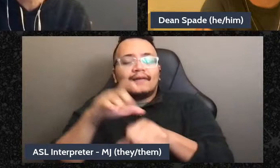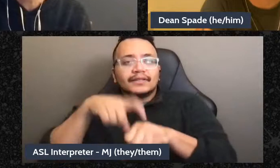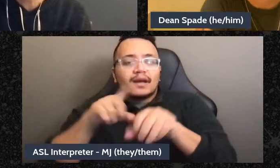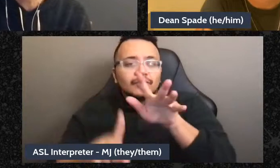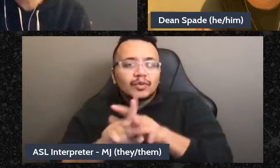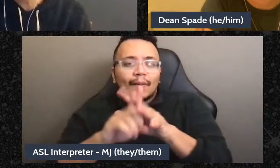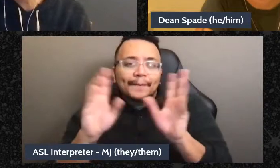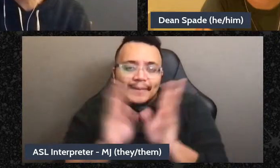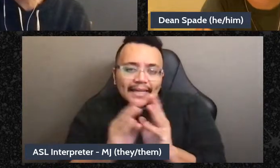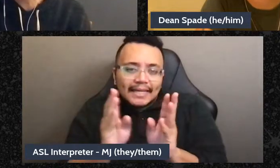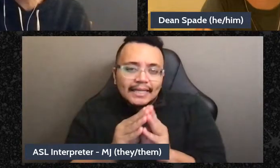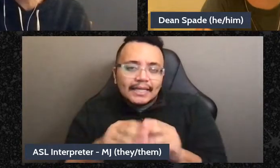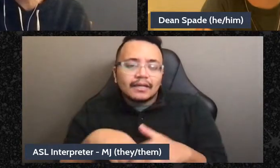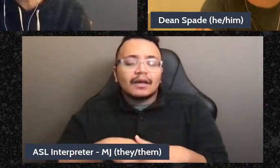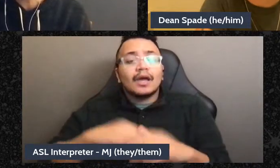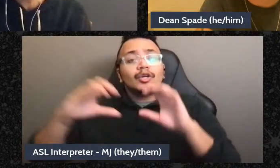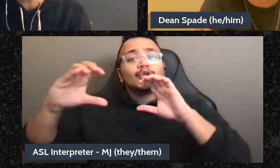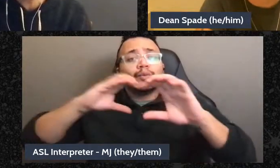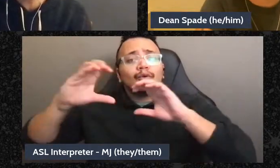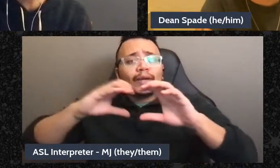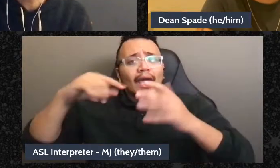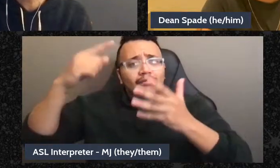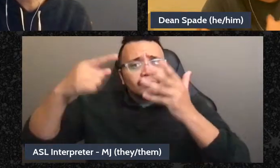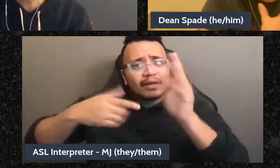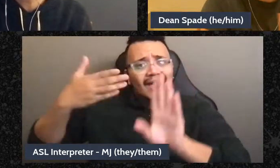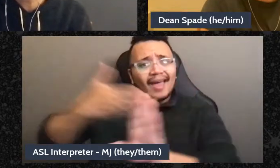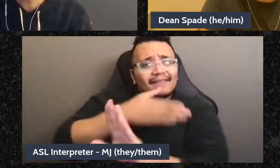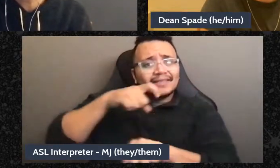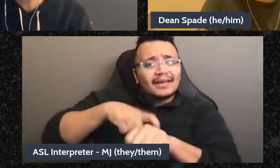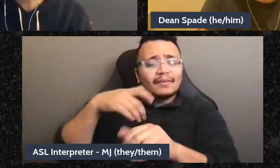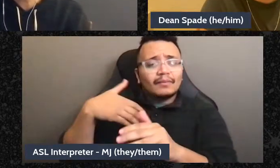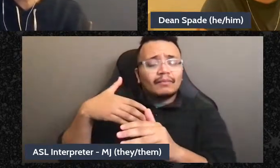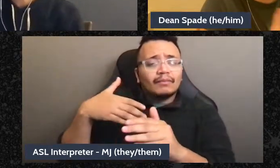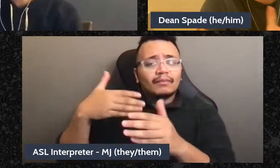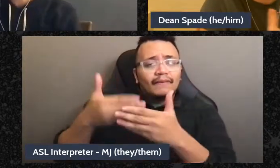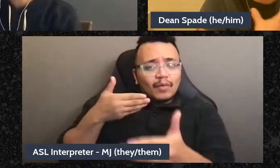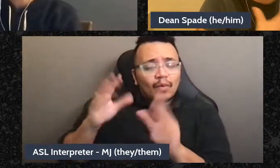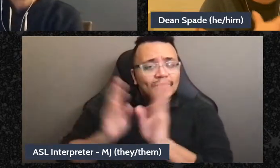notified ahead of times about things. Like all I mean just in every part of, and having-having